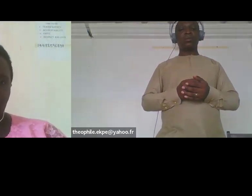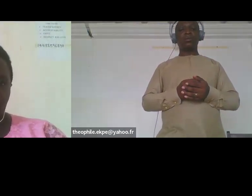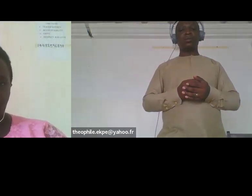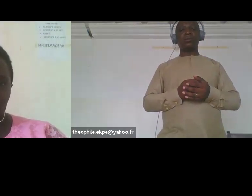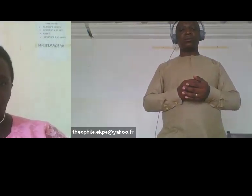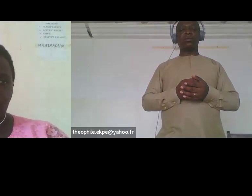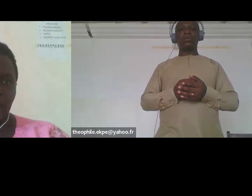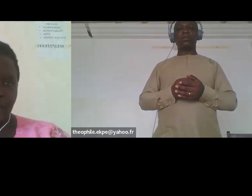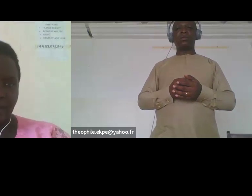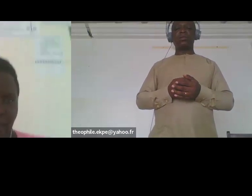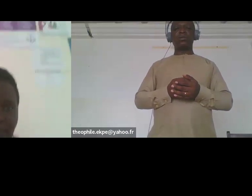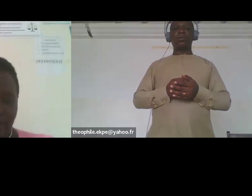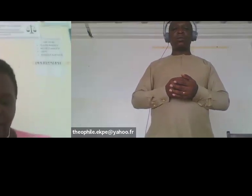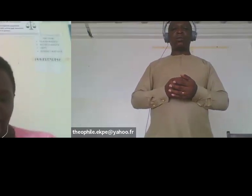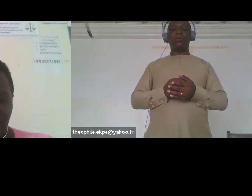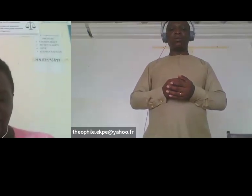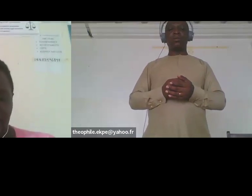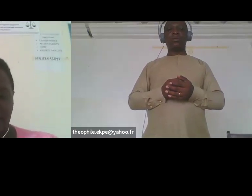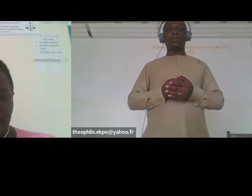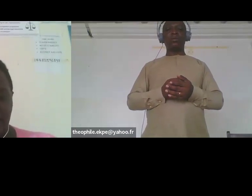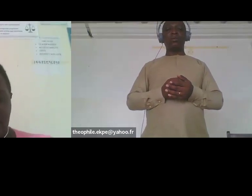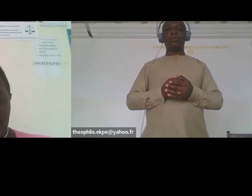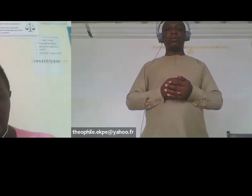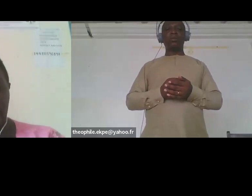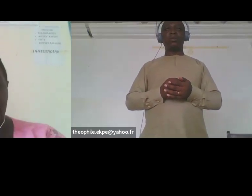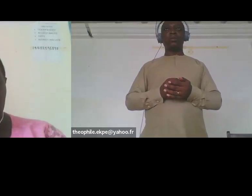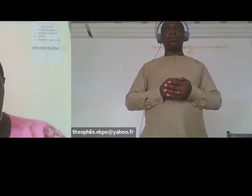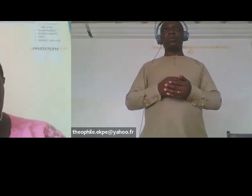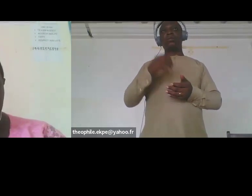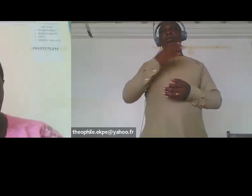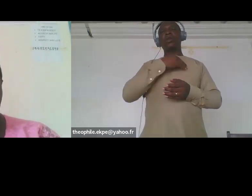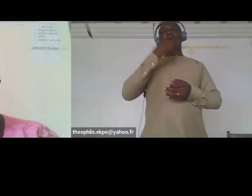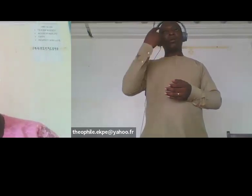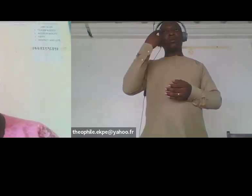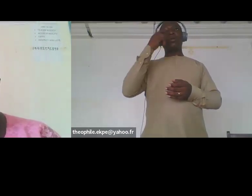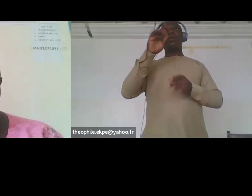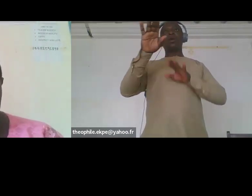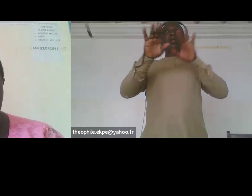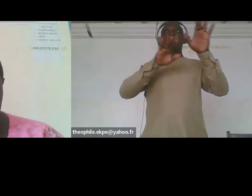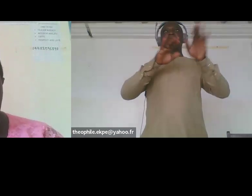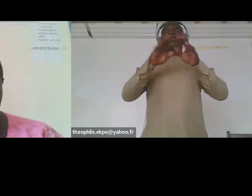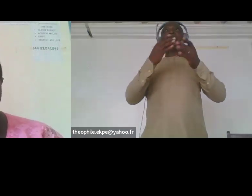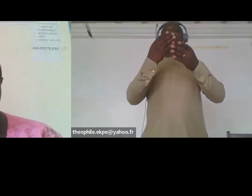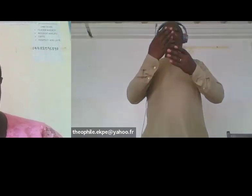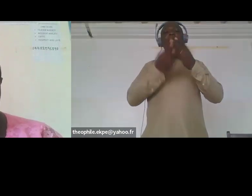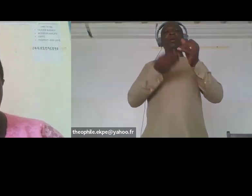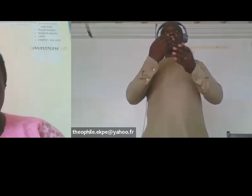of sexual reproductive health services provision and let me share some of the